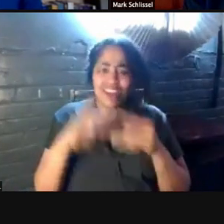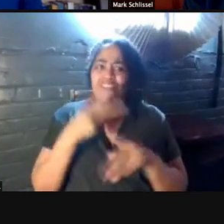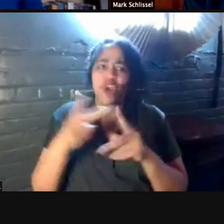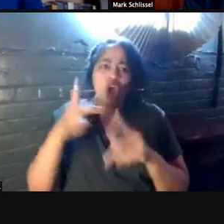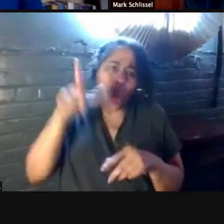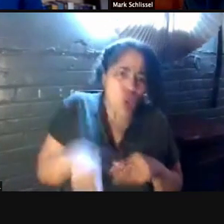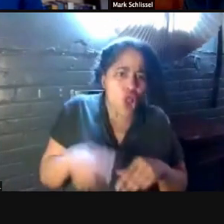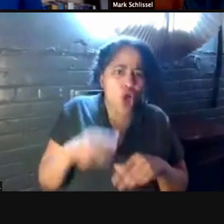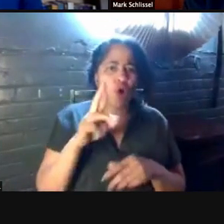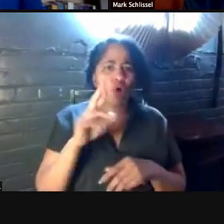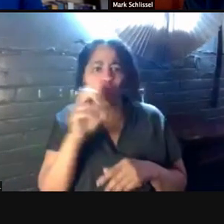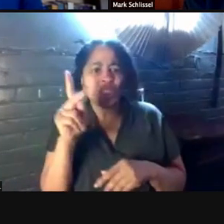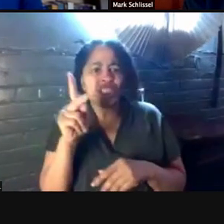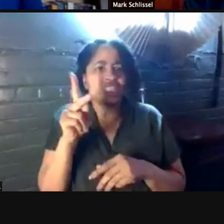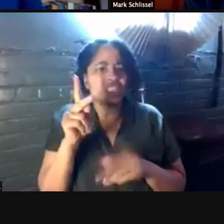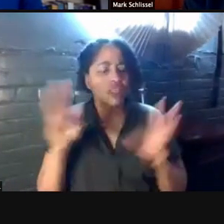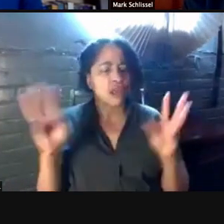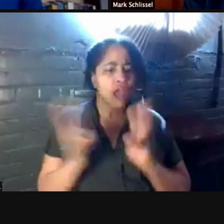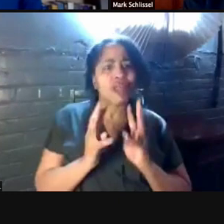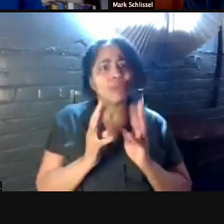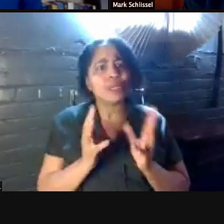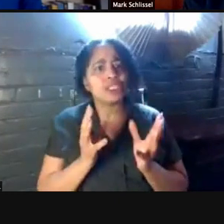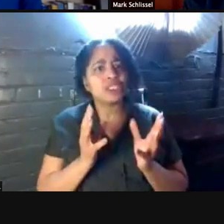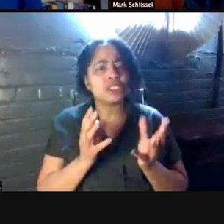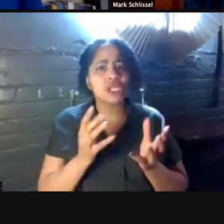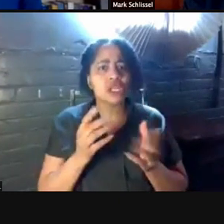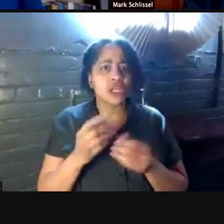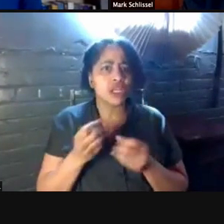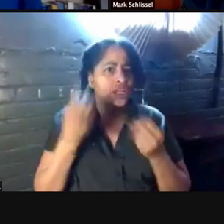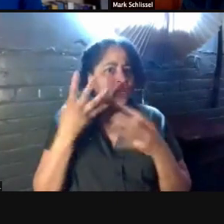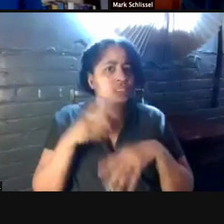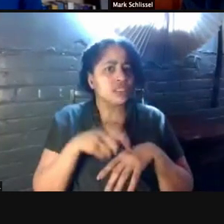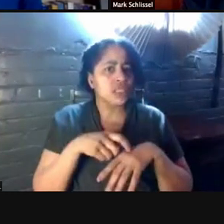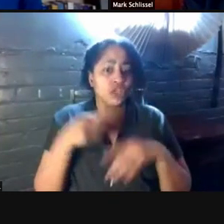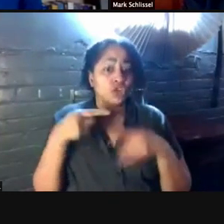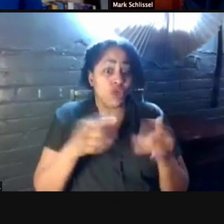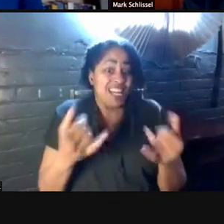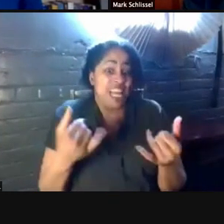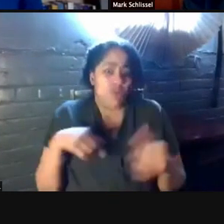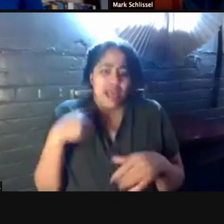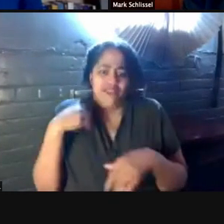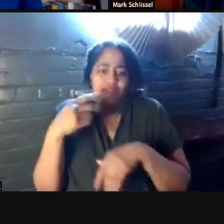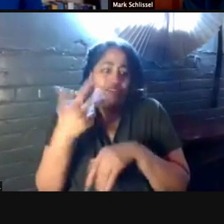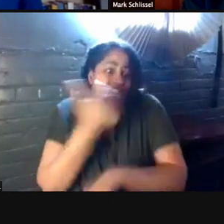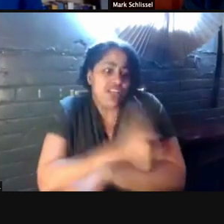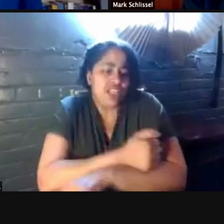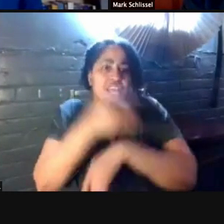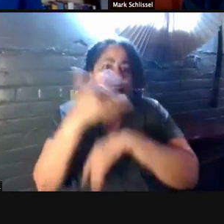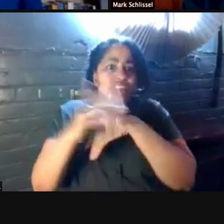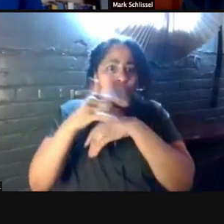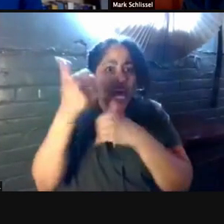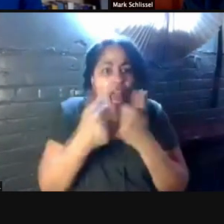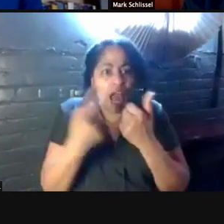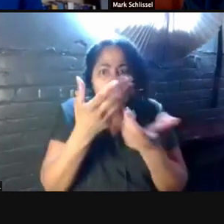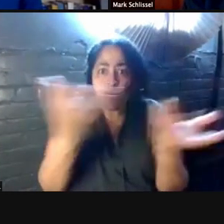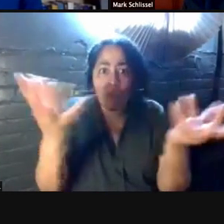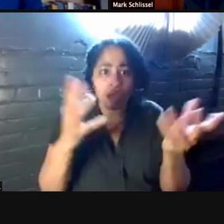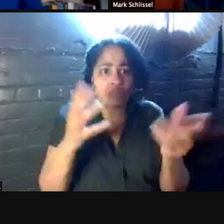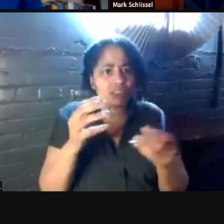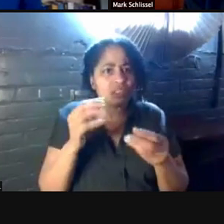at a time when we have vaccination becoming available to everyone and cases are higher everywhere but there are certain communities